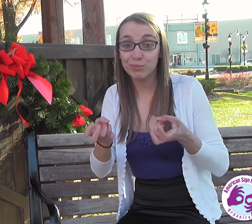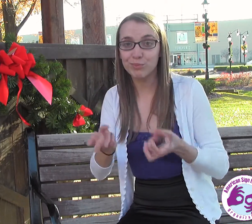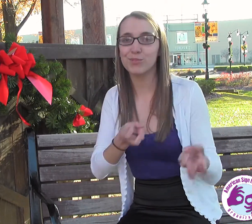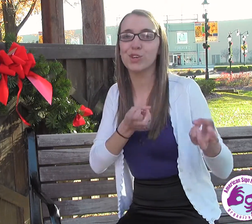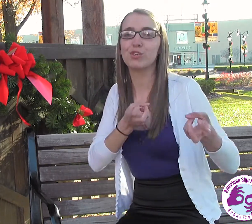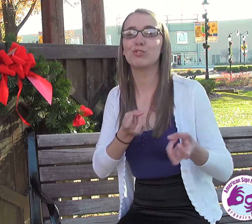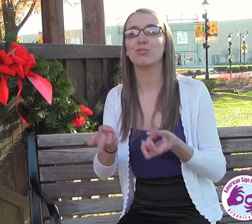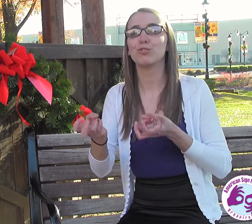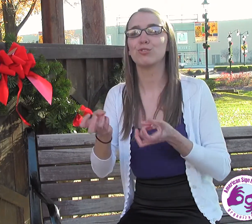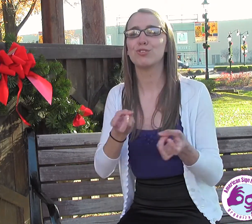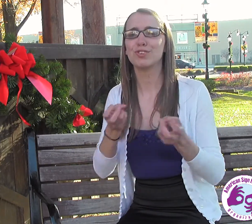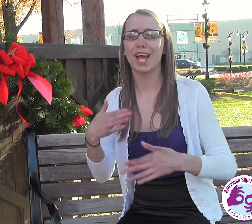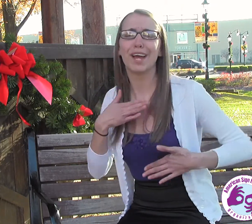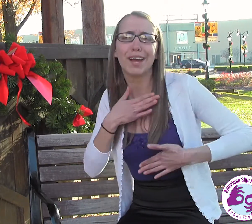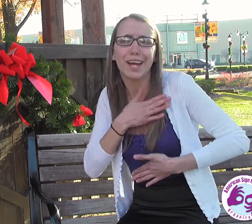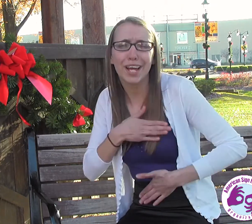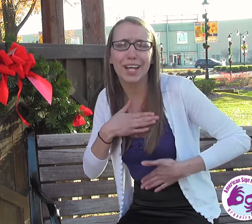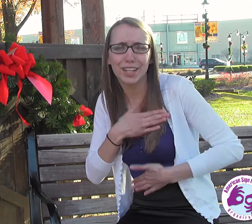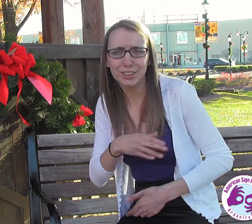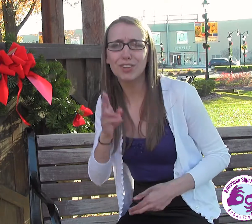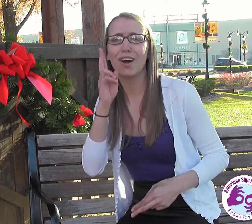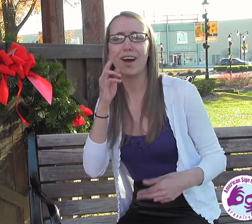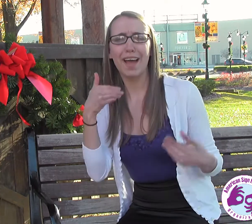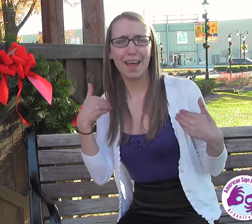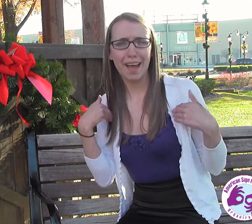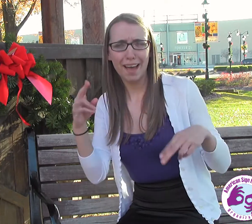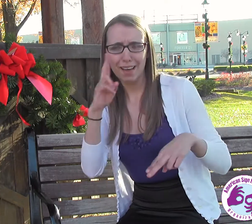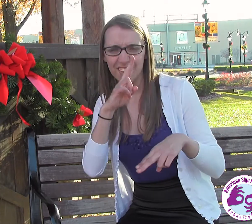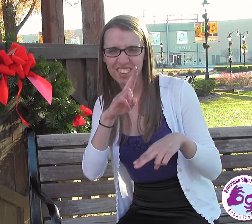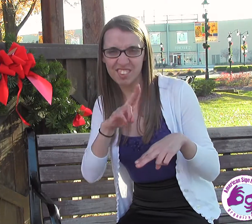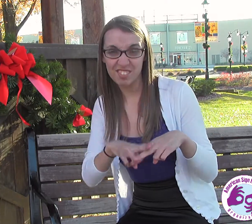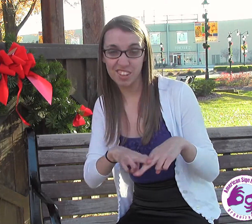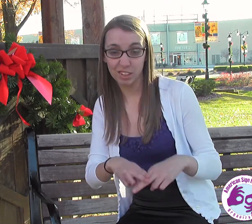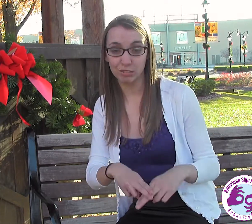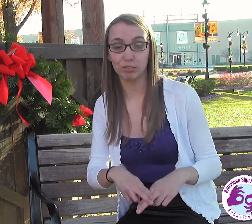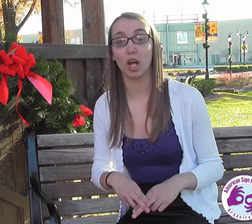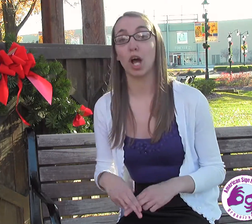And then have fun skating around.